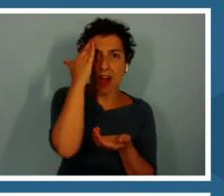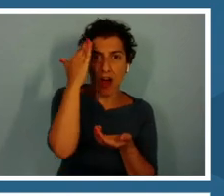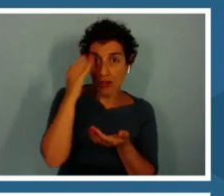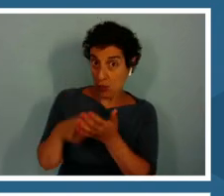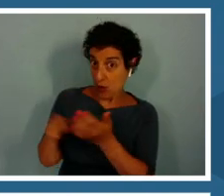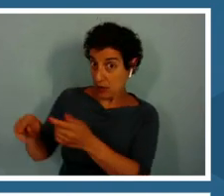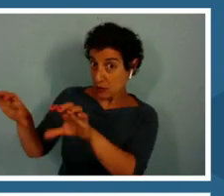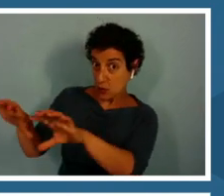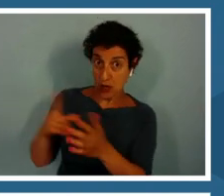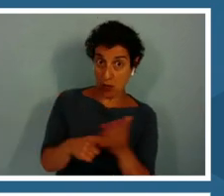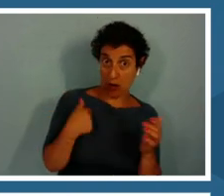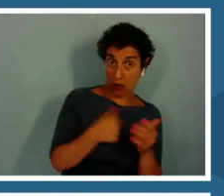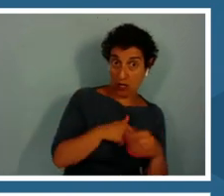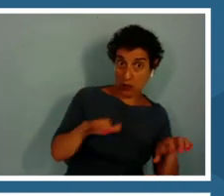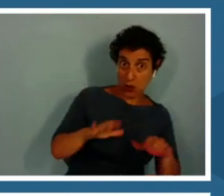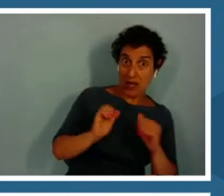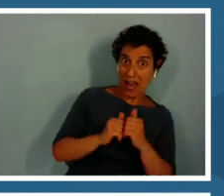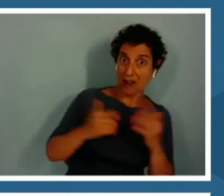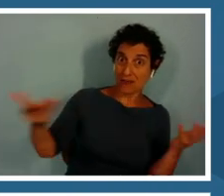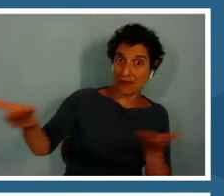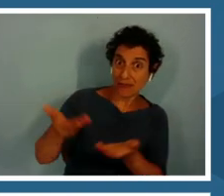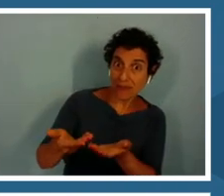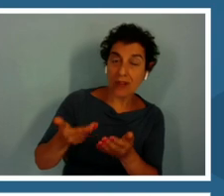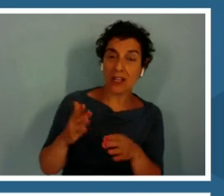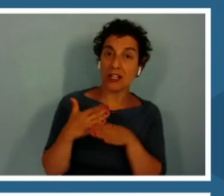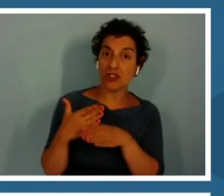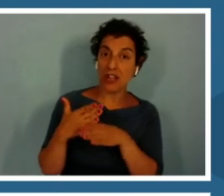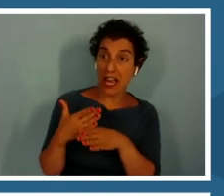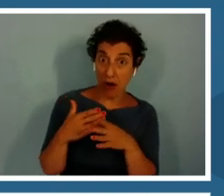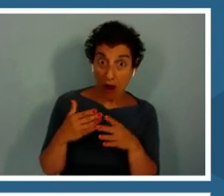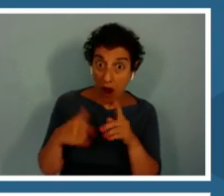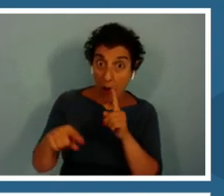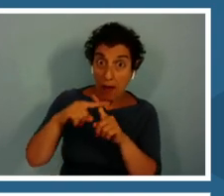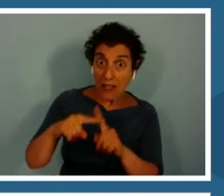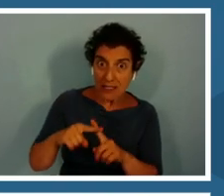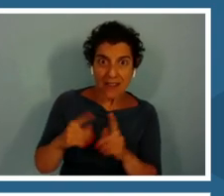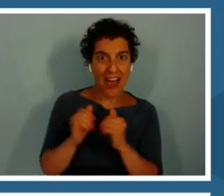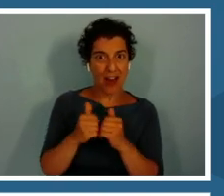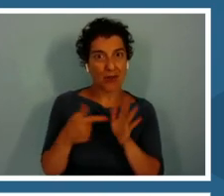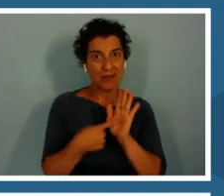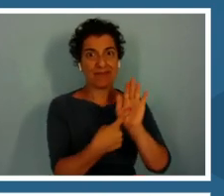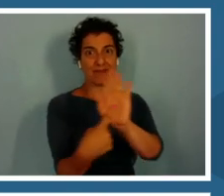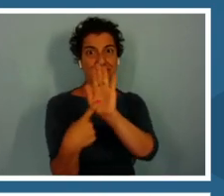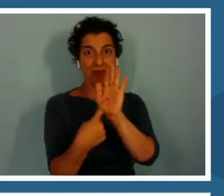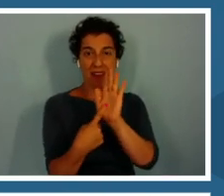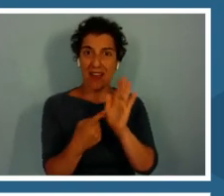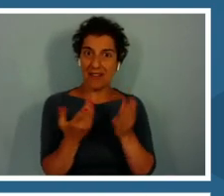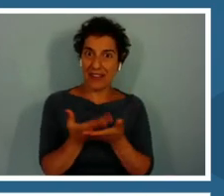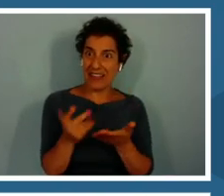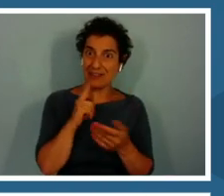we share some of the positive stories of things that those people are doing that have helped?